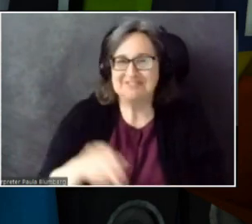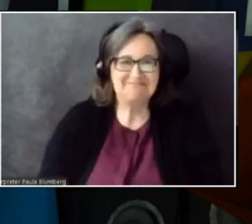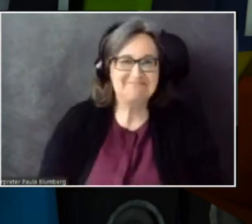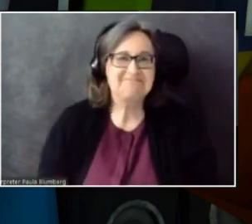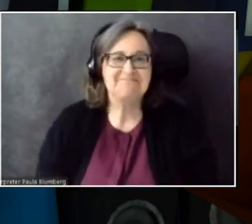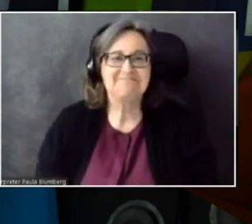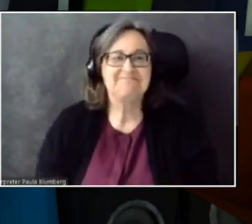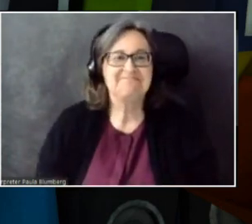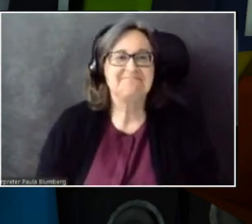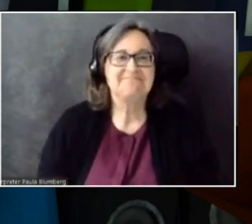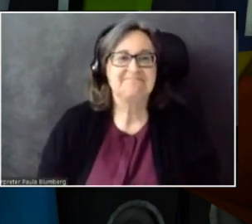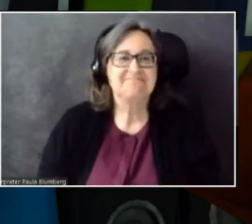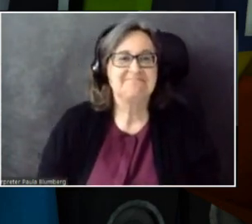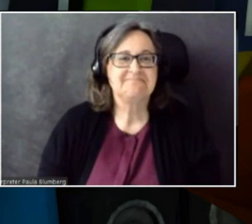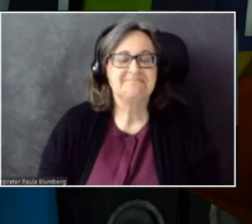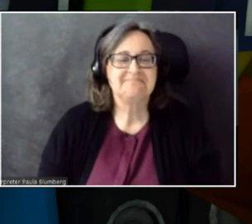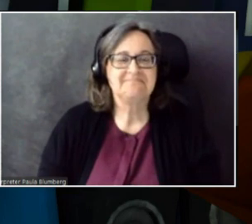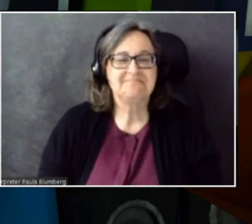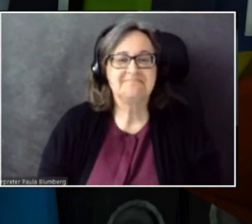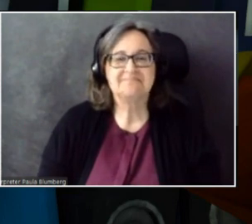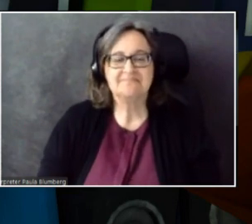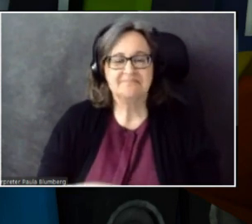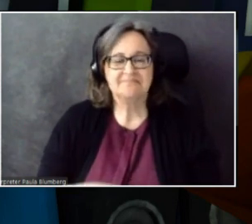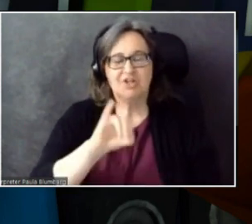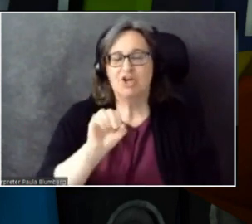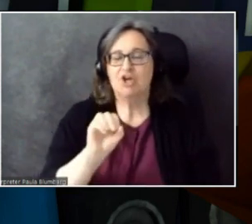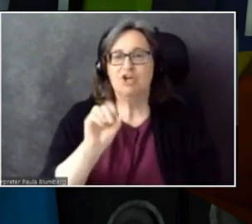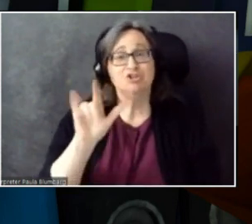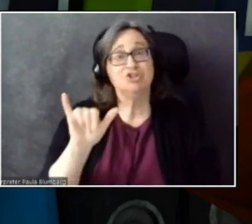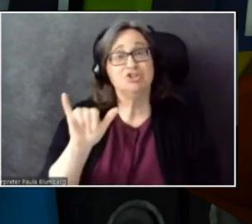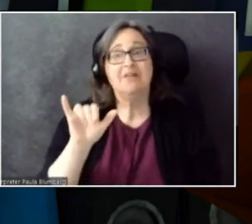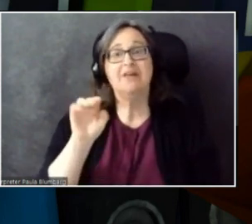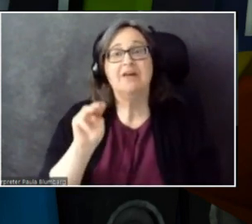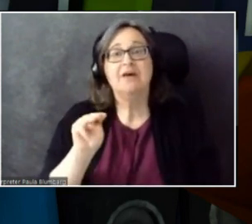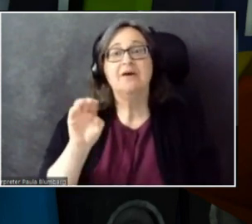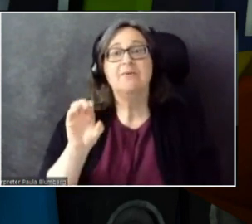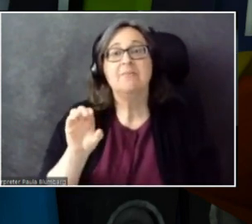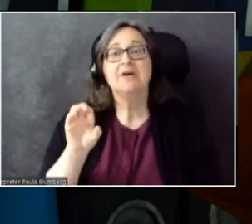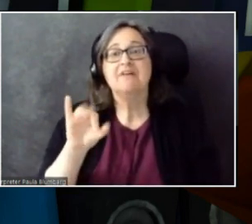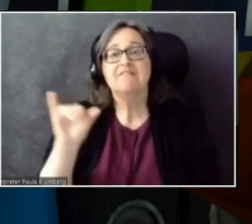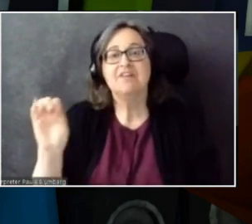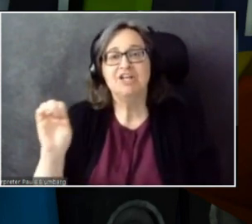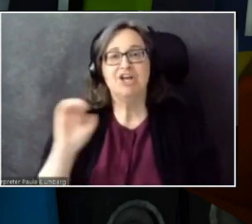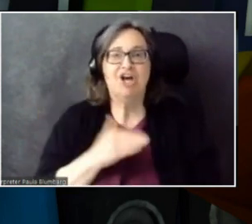All right. From Joly MacFie, our Internet Society of New York streamer.